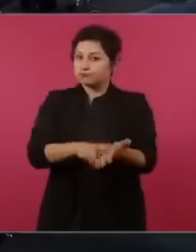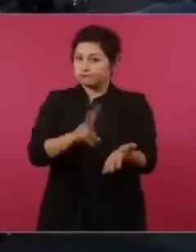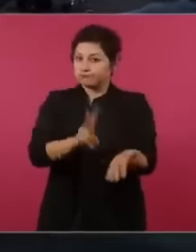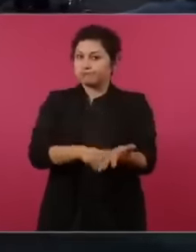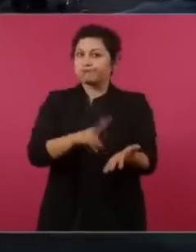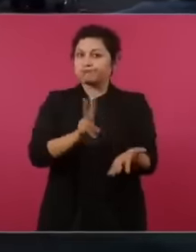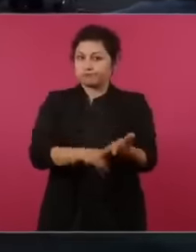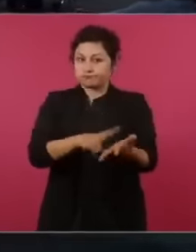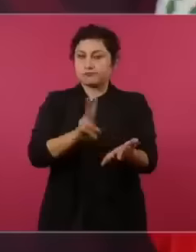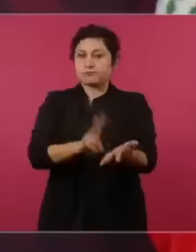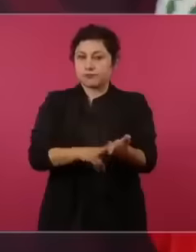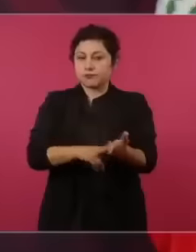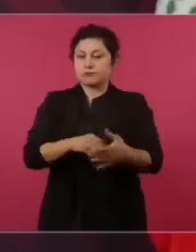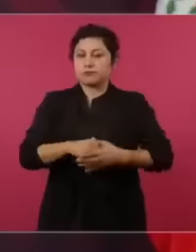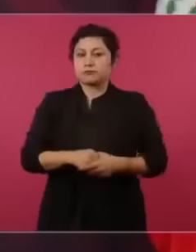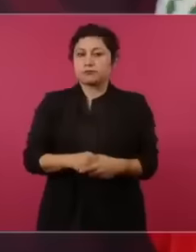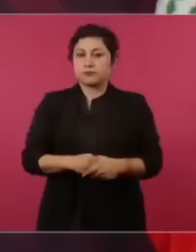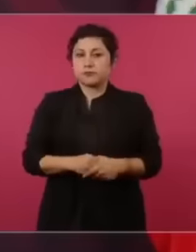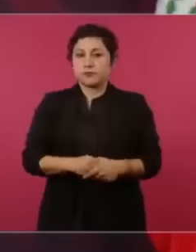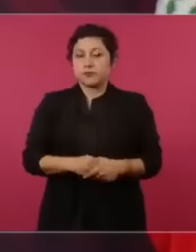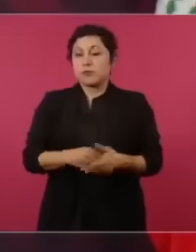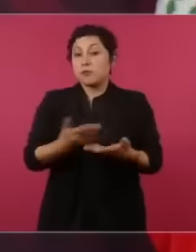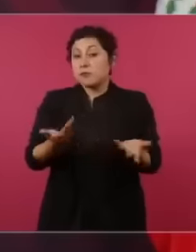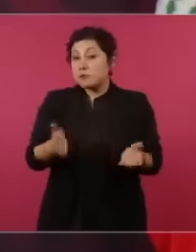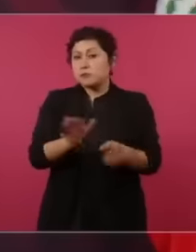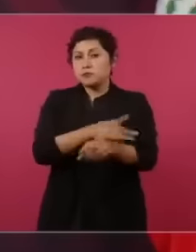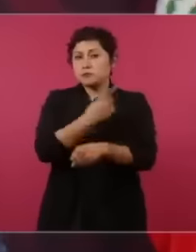know what